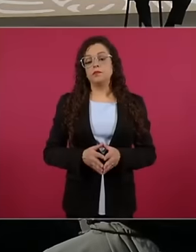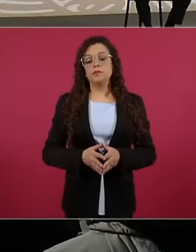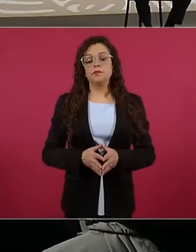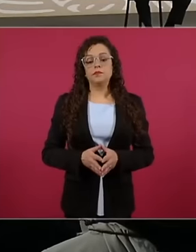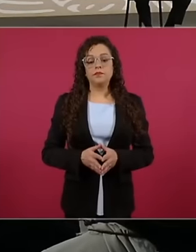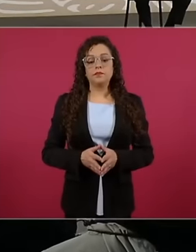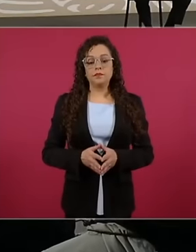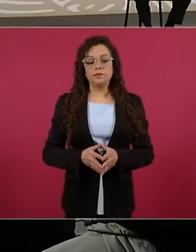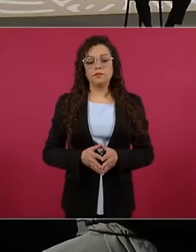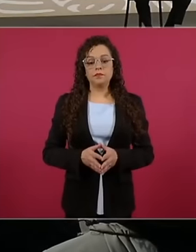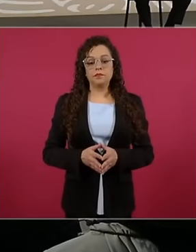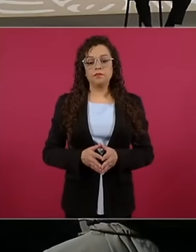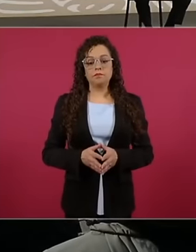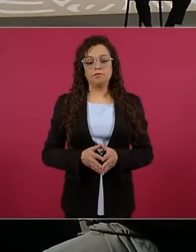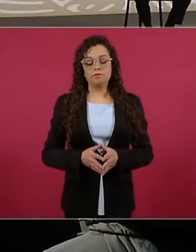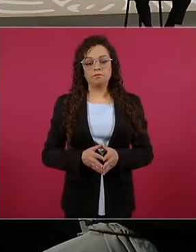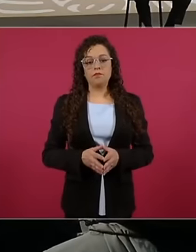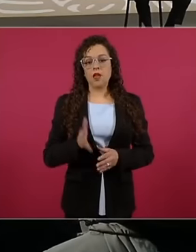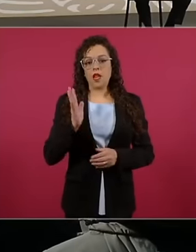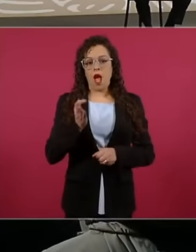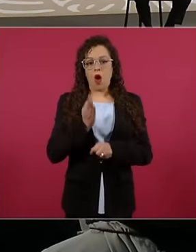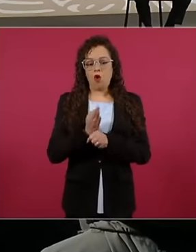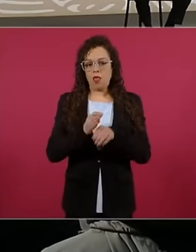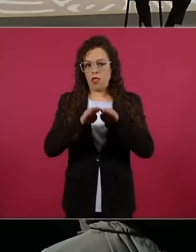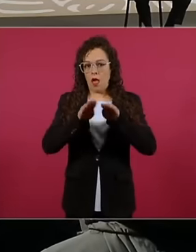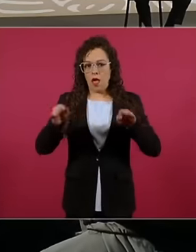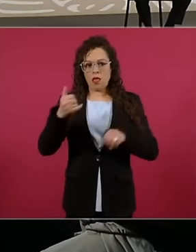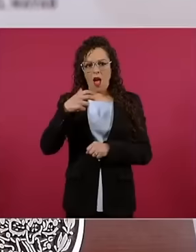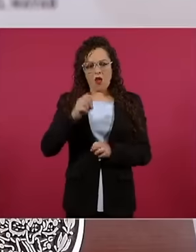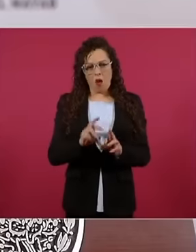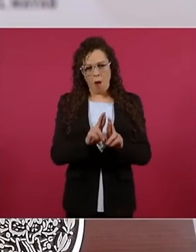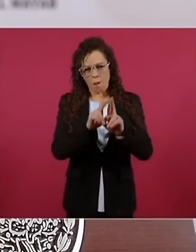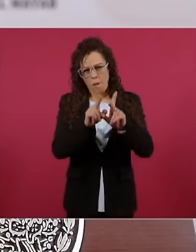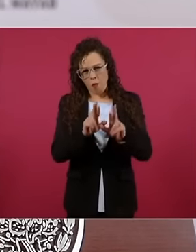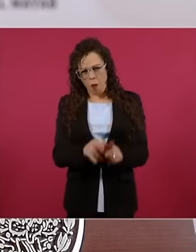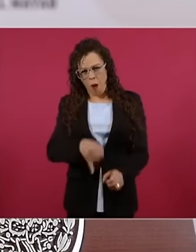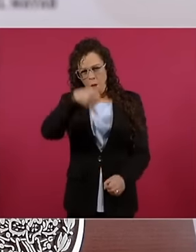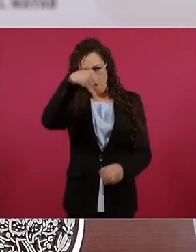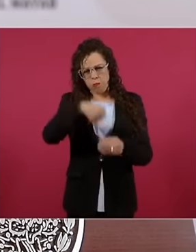It is already at its equilibrium point. It has to continue growing. Let's go. to grow in two ways